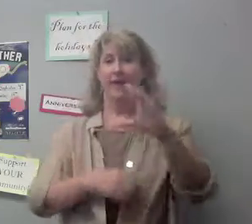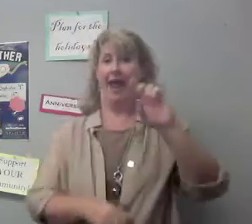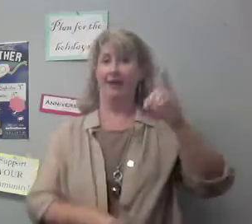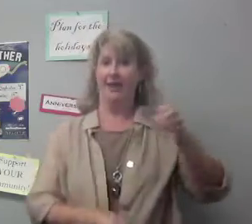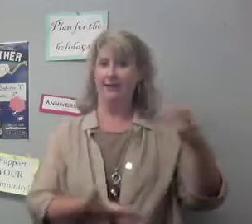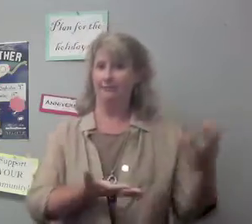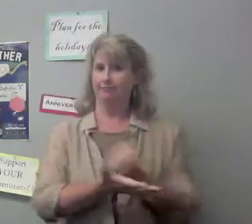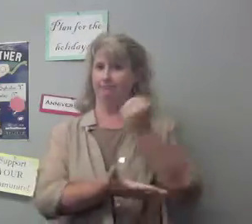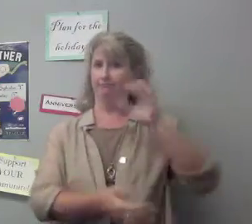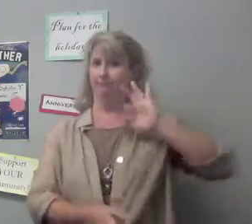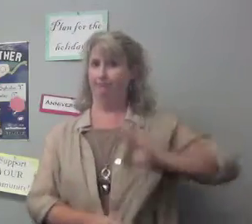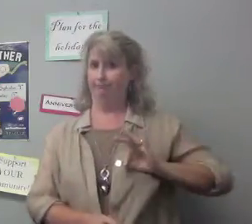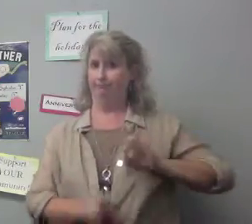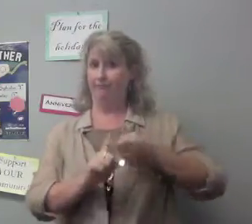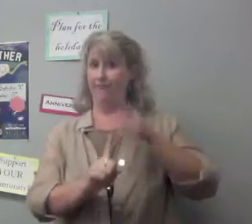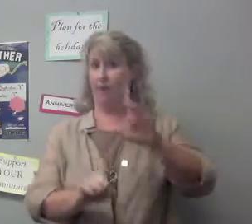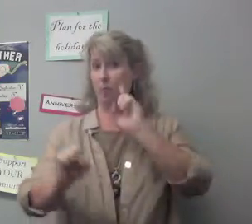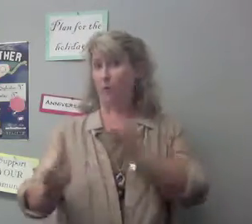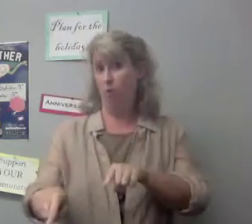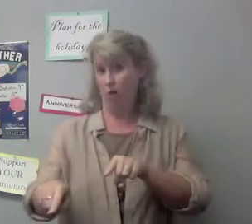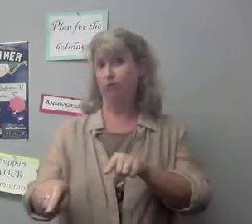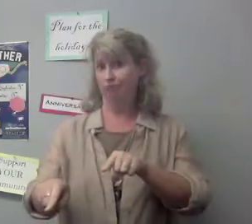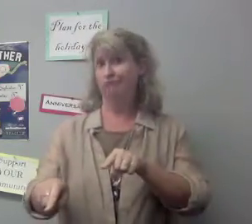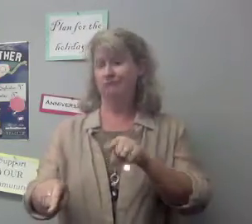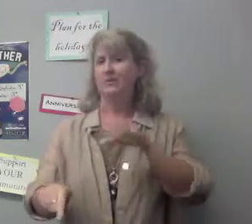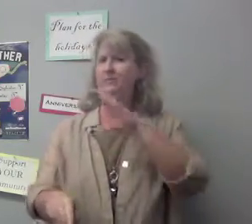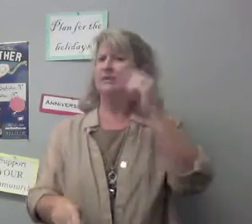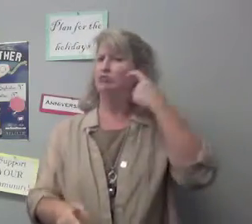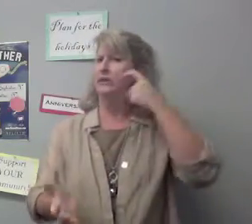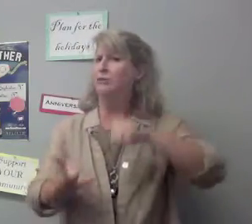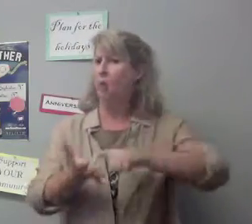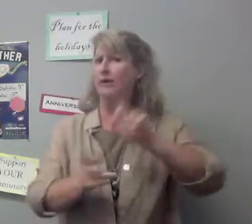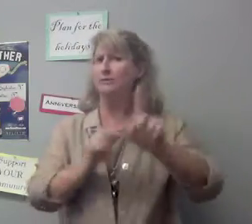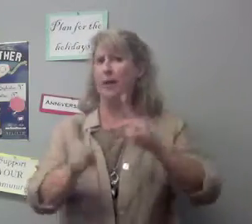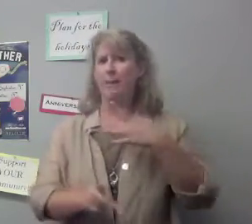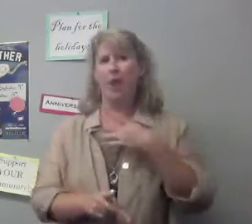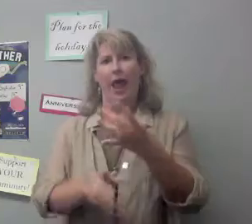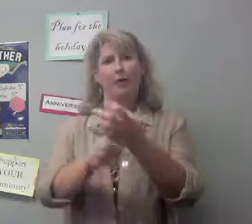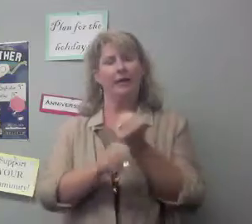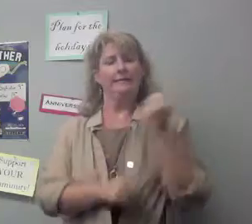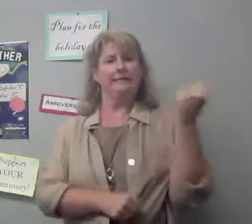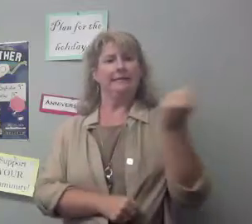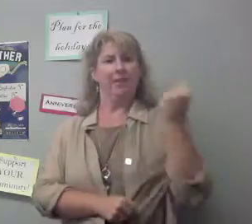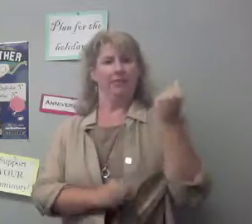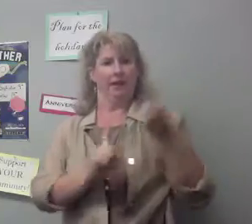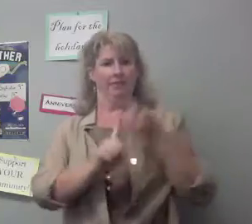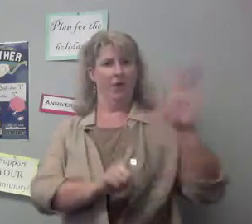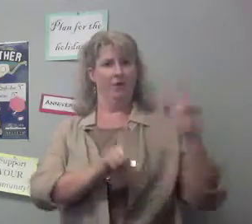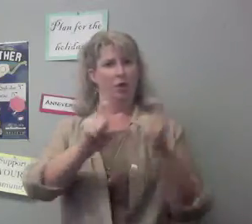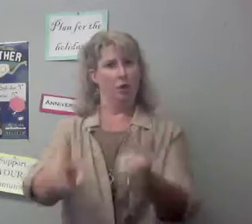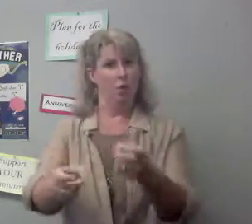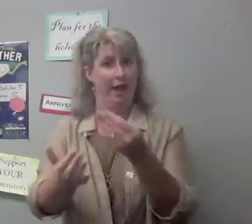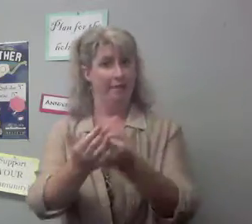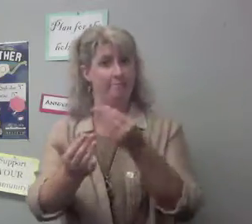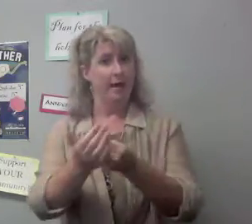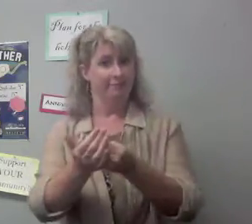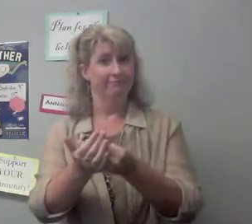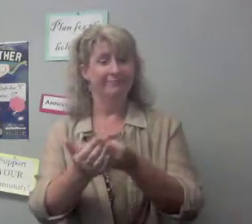DHHSC will also profit from your order. The companies notice that people like to get something from their donation money.